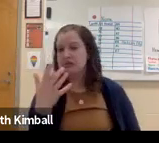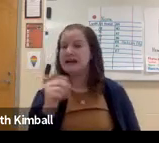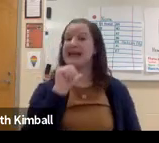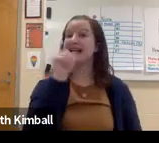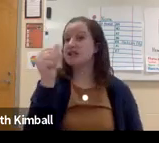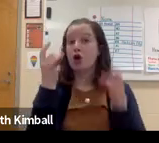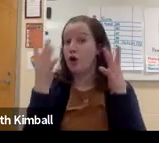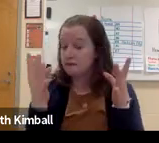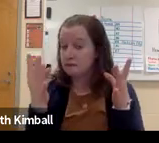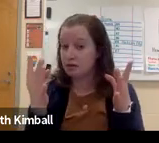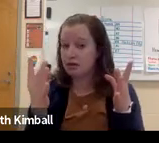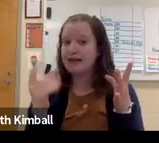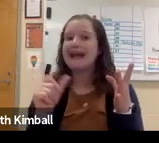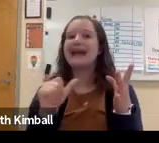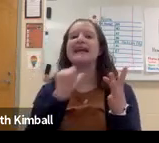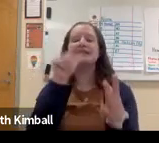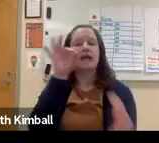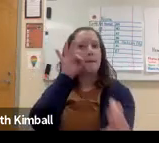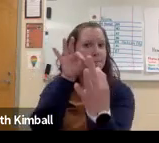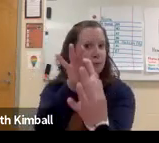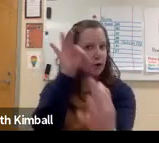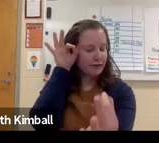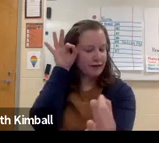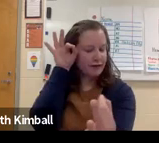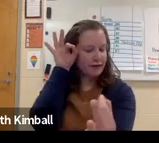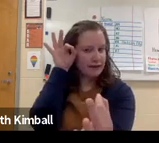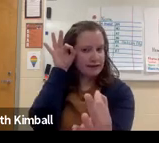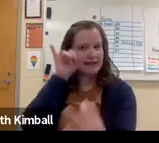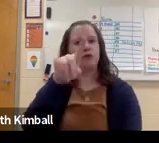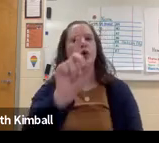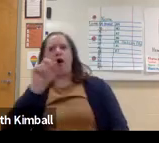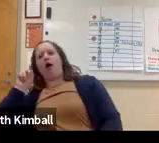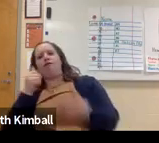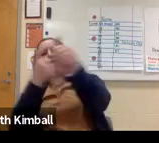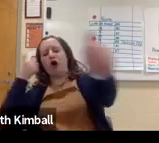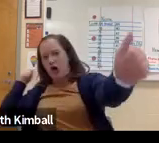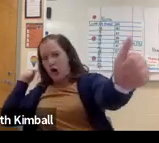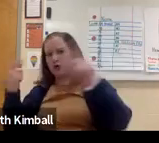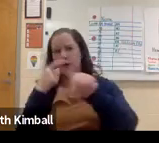it will turn on auto captions. And they're not too bad. They're not perfect.